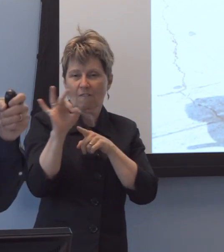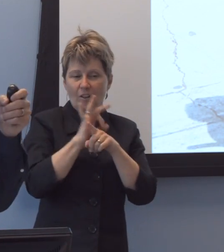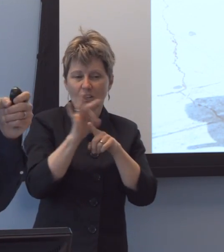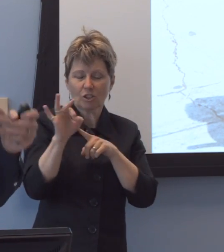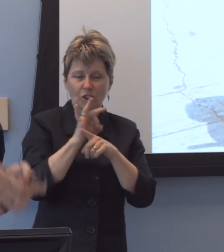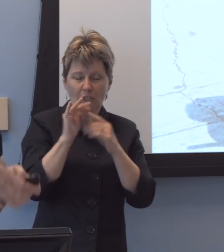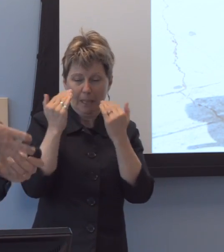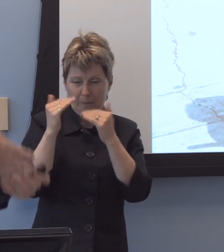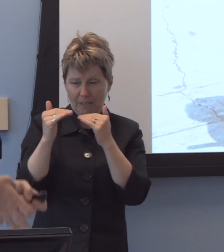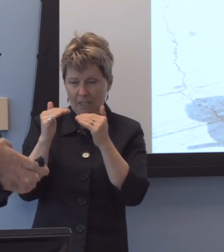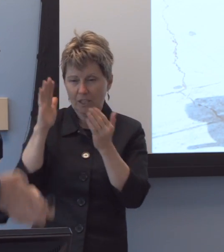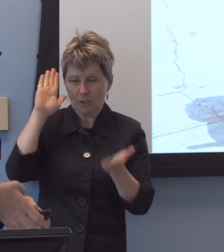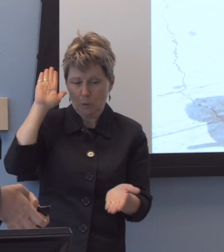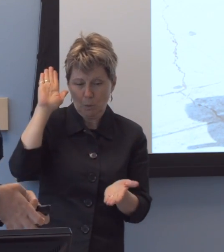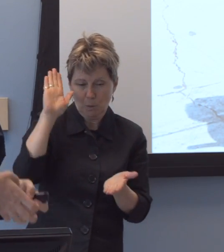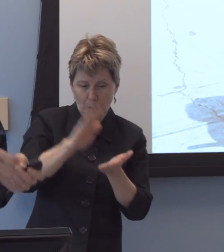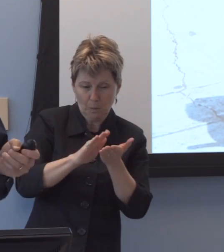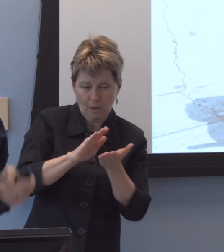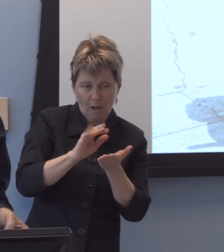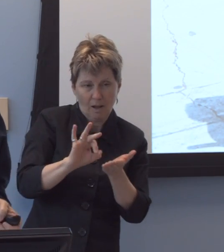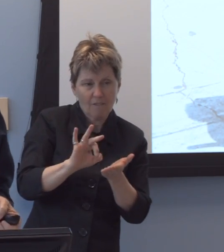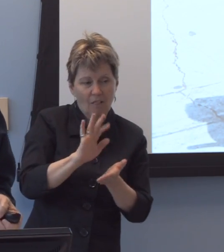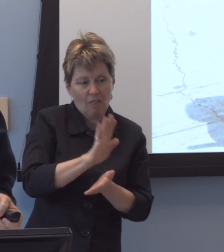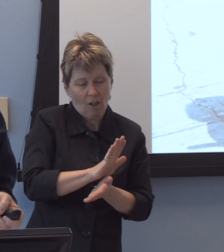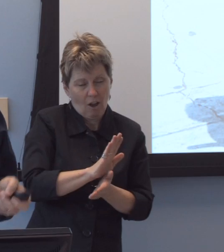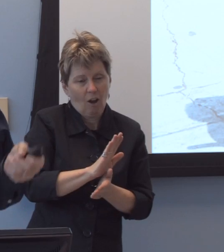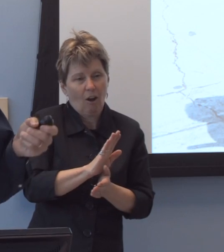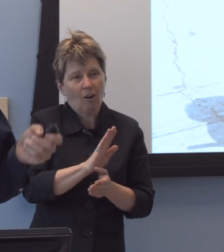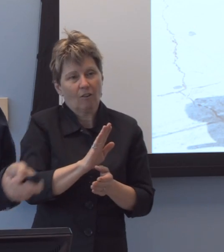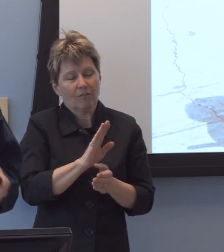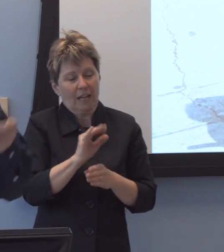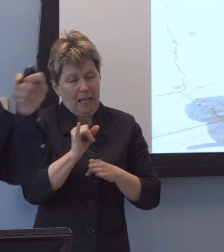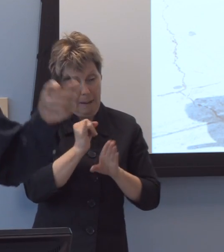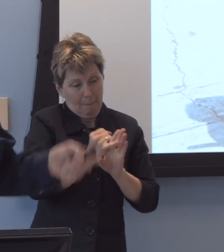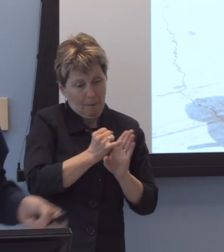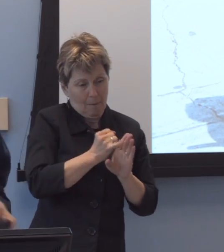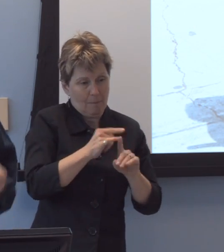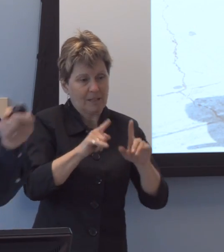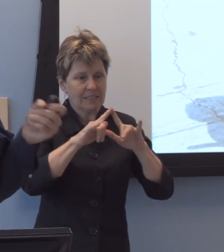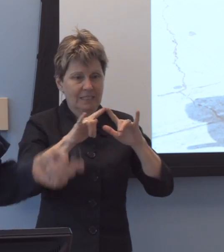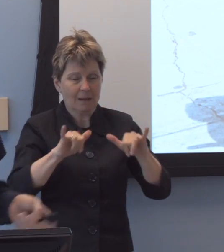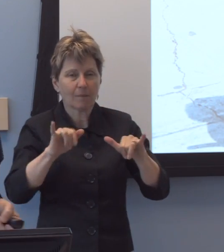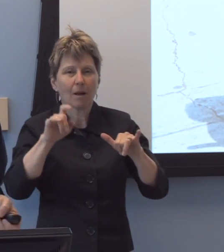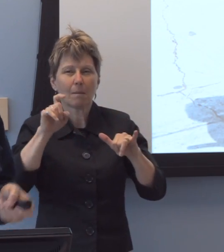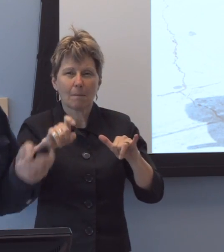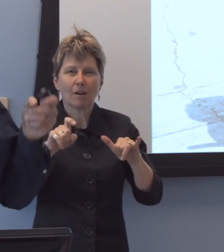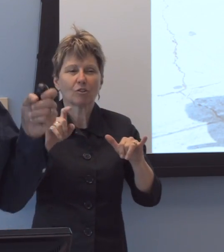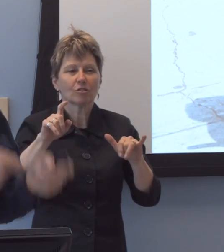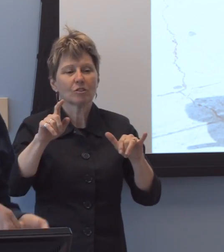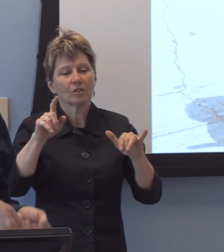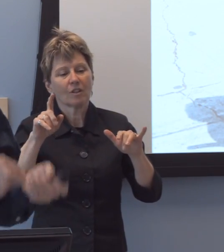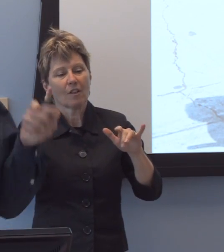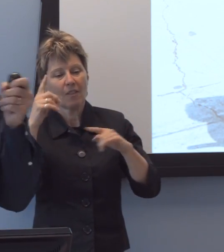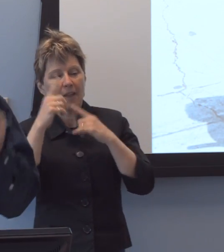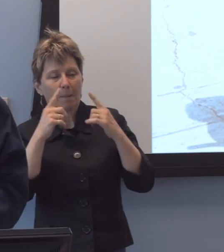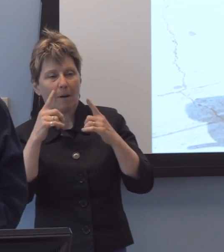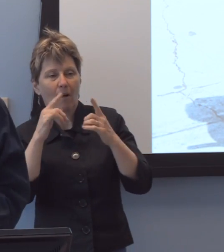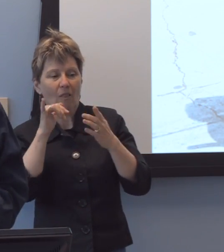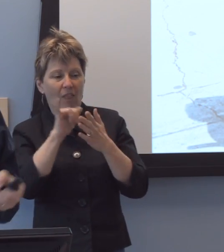of the internal impairment, but at the same time, we have to look at it as a dynamic interaction of that person in an environment.